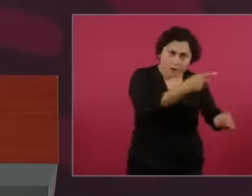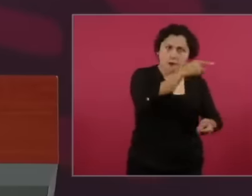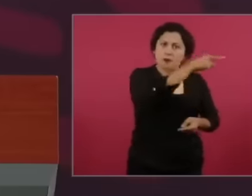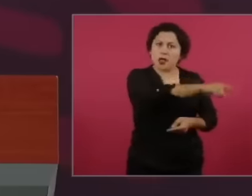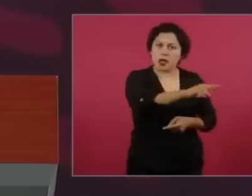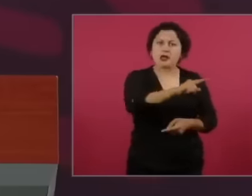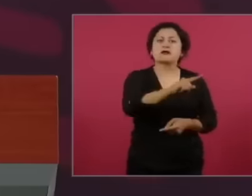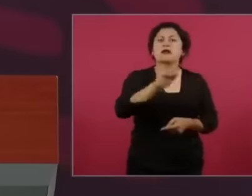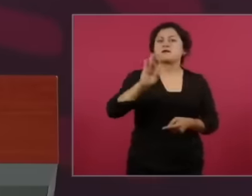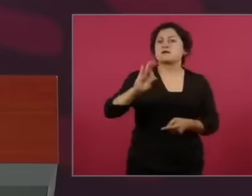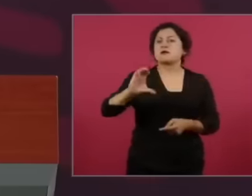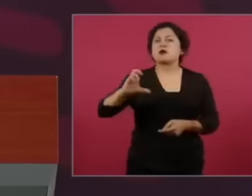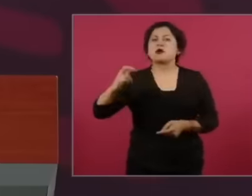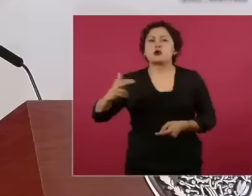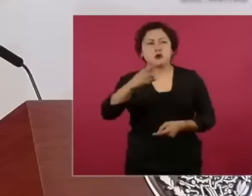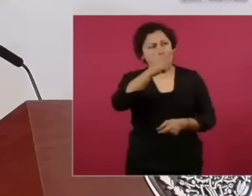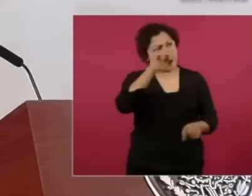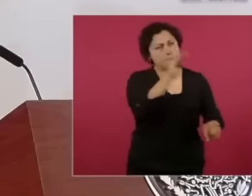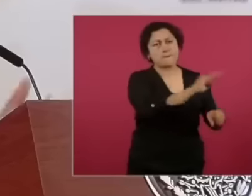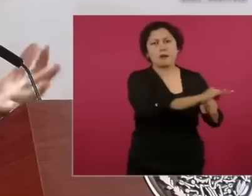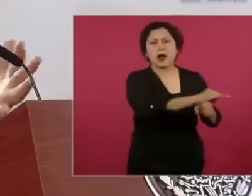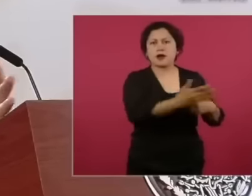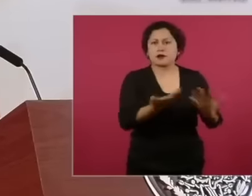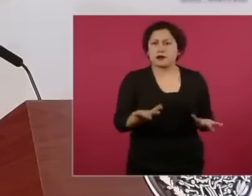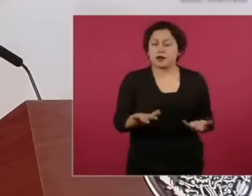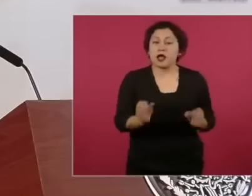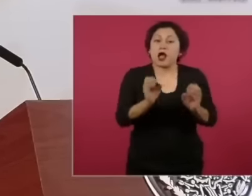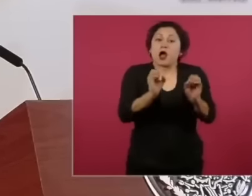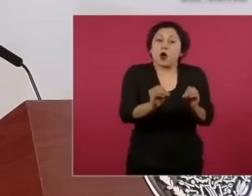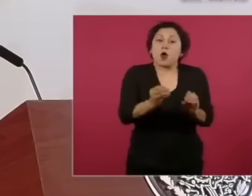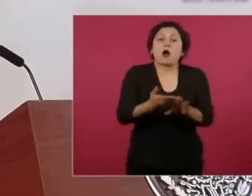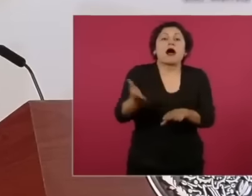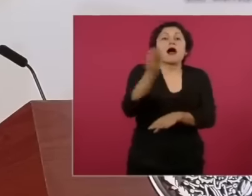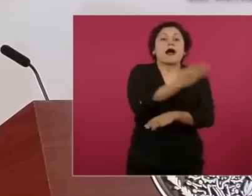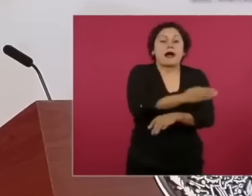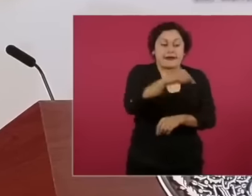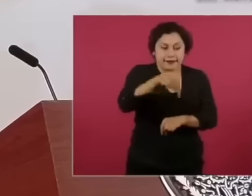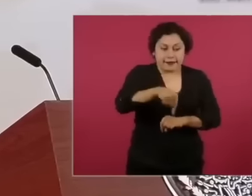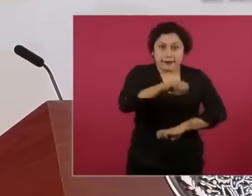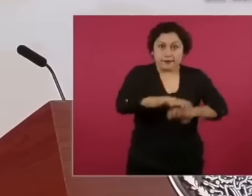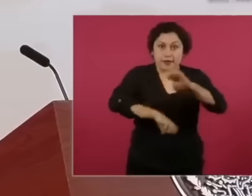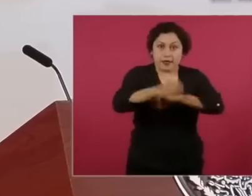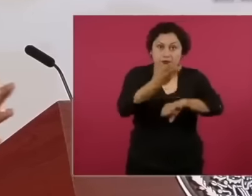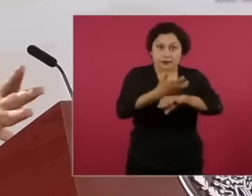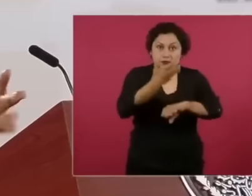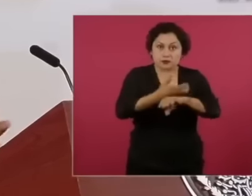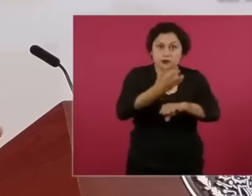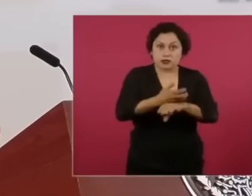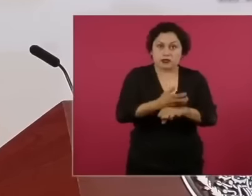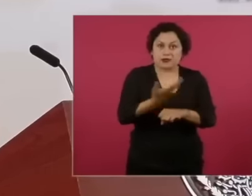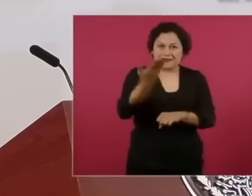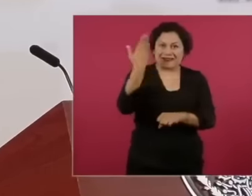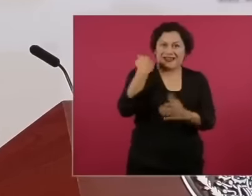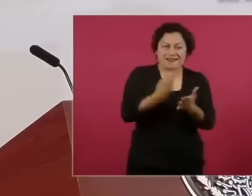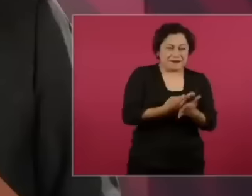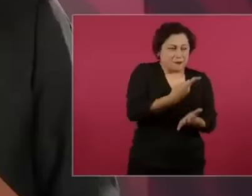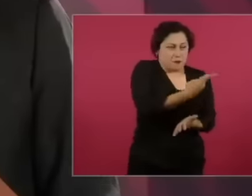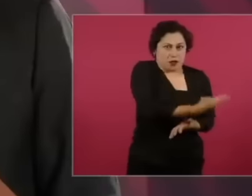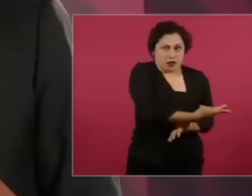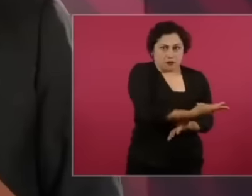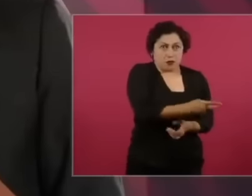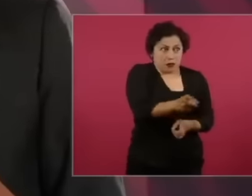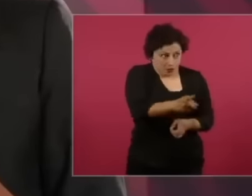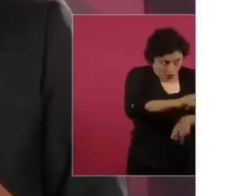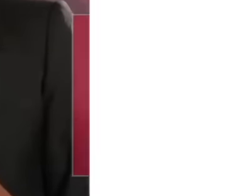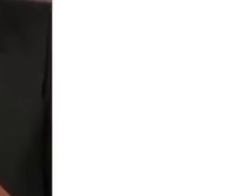who awarded him the United States Embassy in Mexico, the DEA,